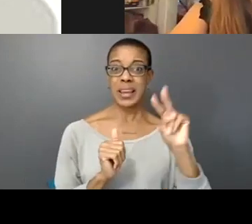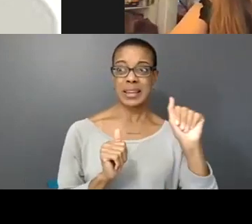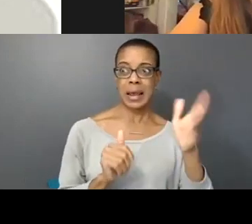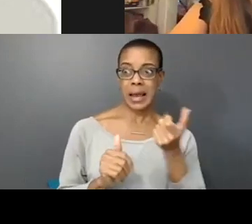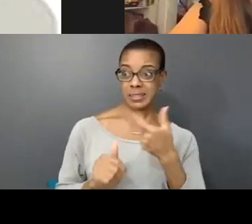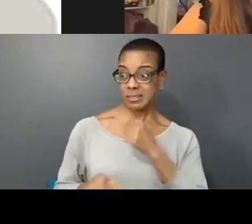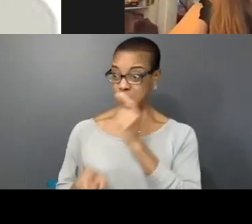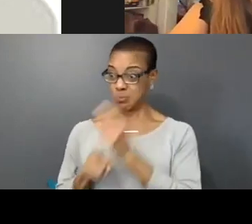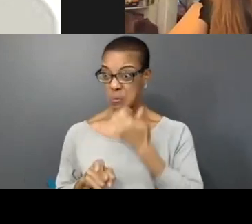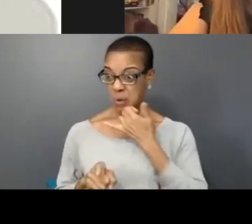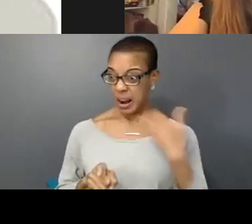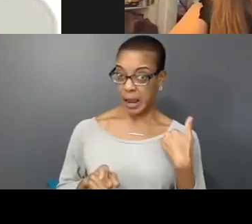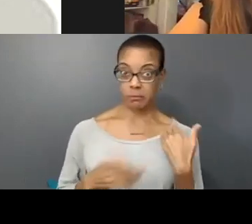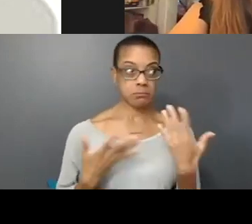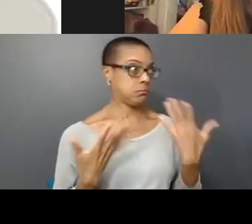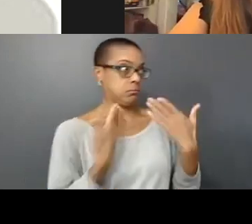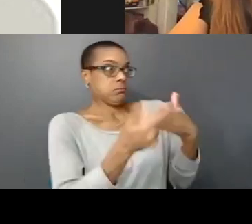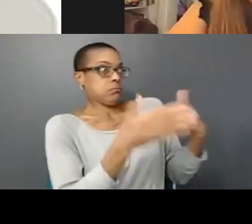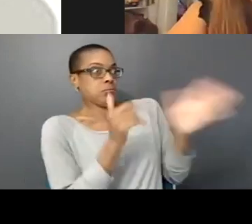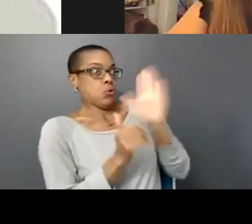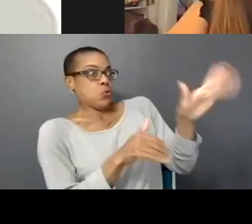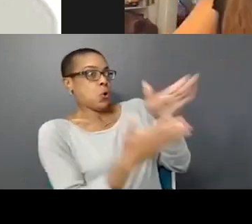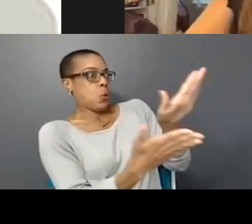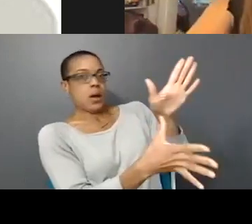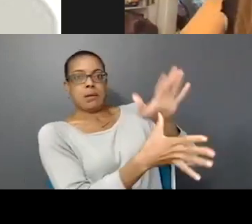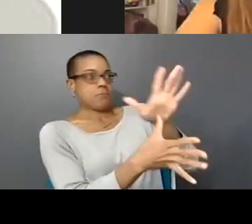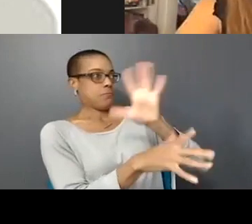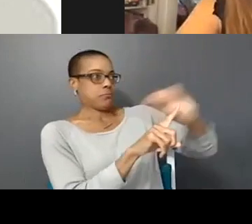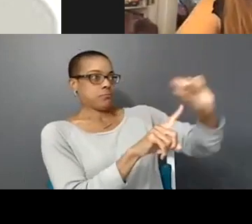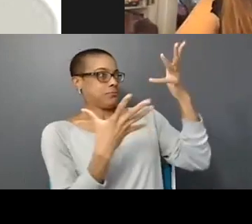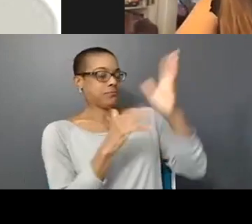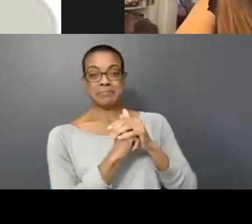And I'm like, no that's your way is the best way, right. So thank you for mentioning that.